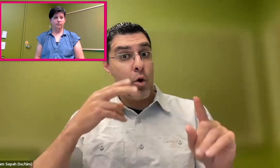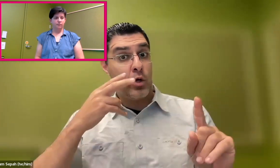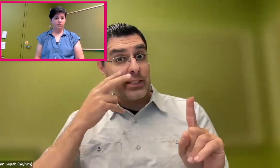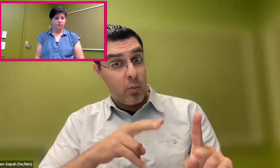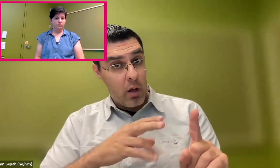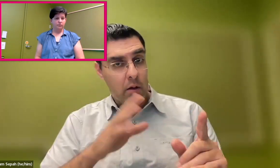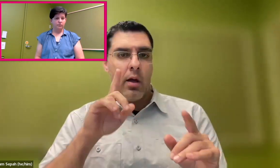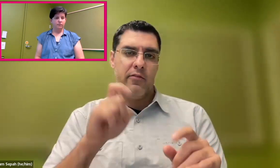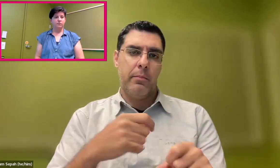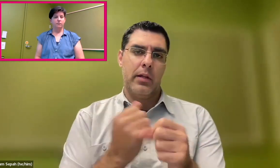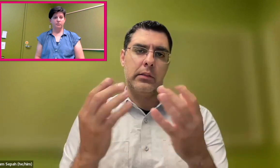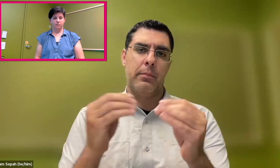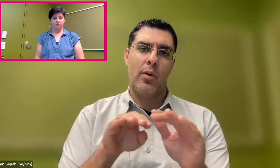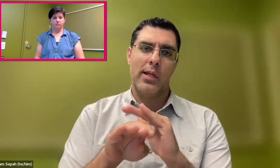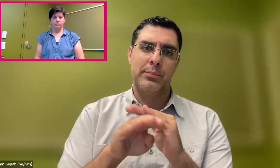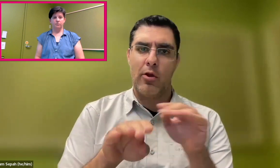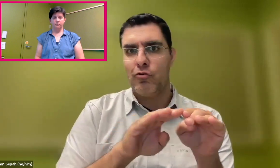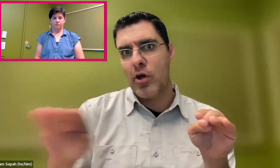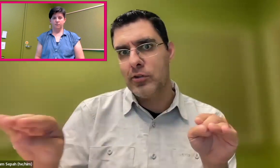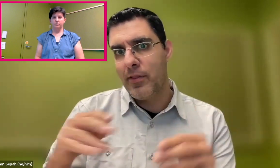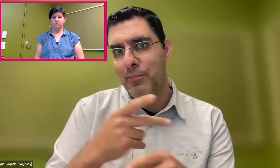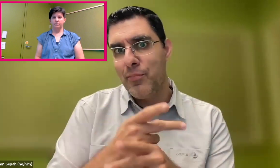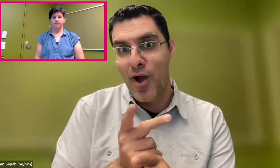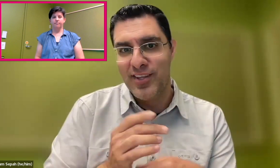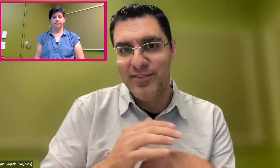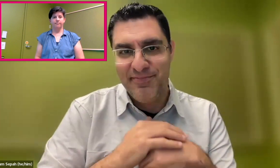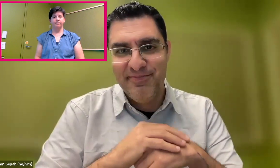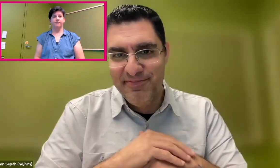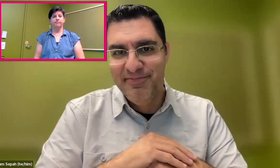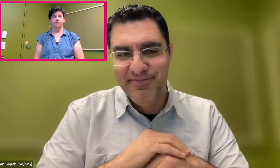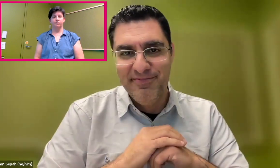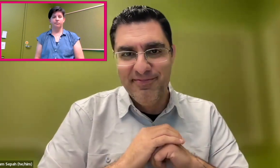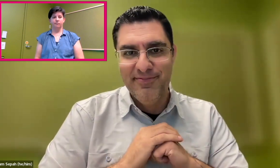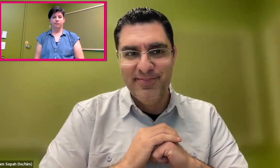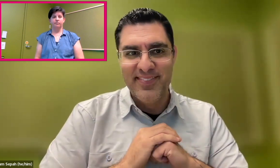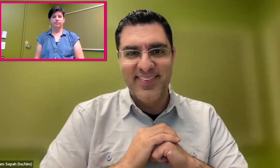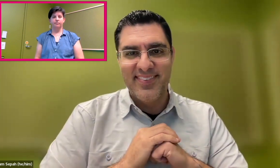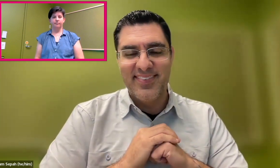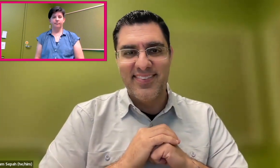So it's so important, from a market standpoint, too, to make sign language available in products.